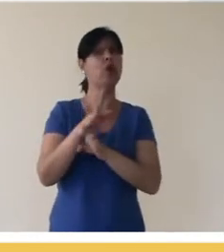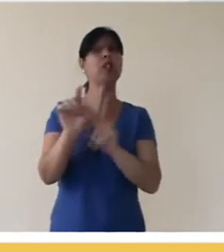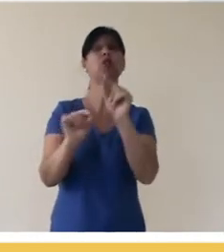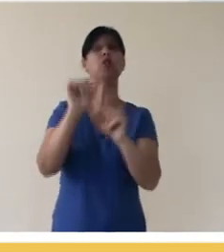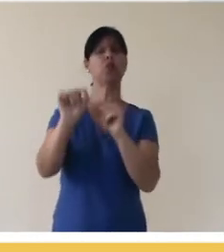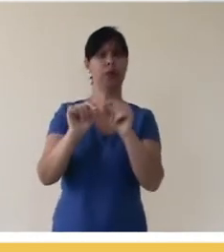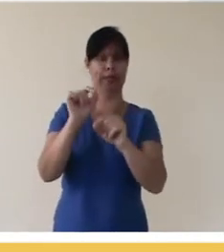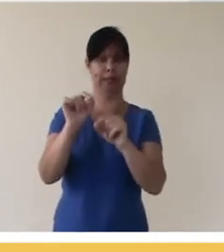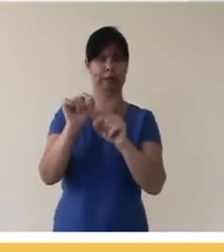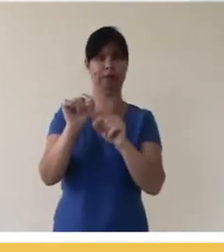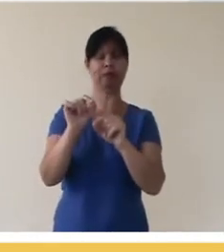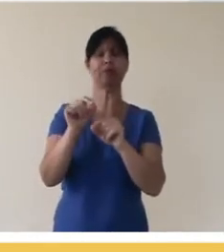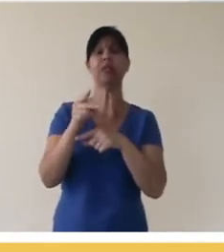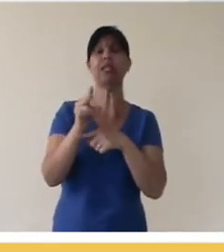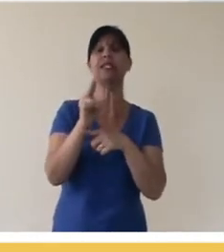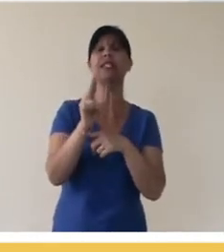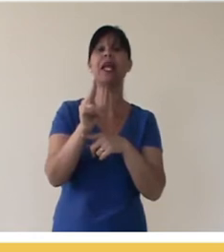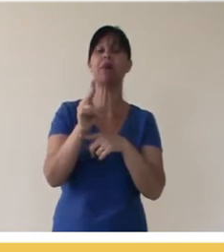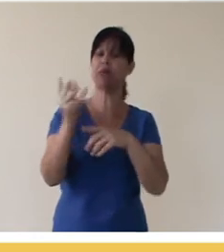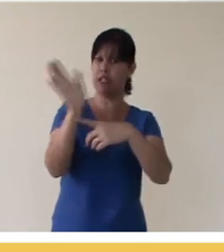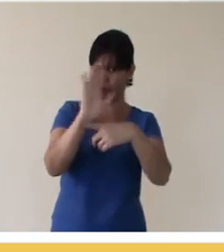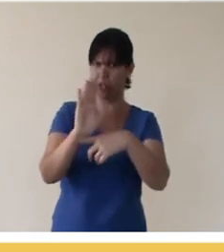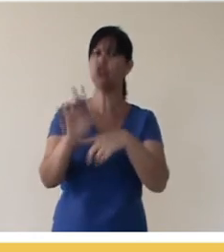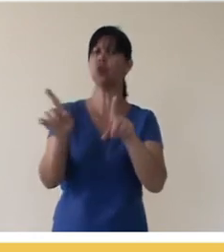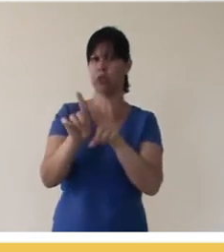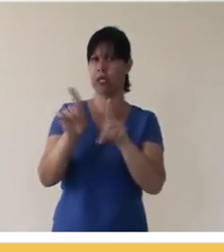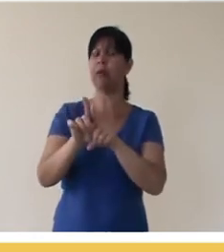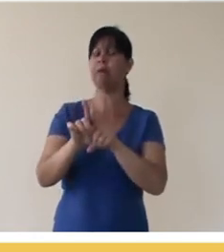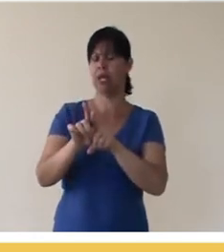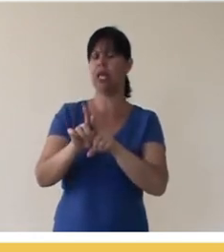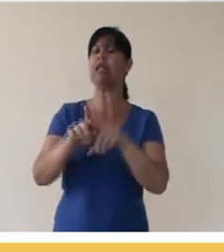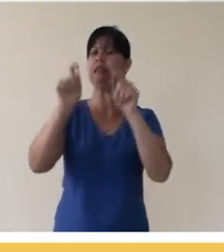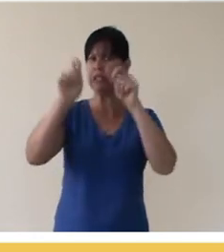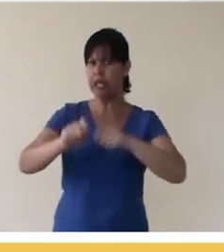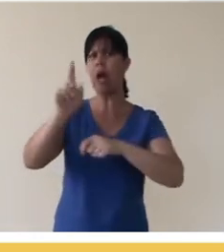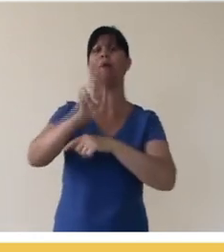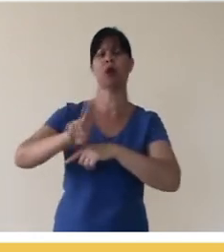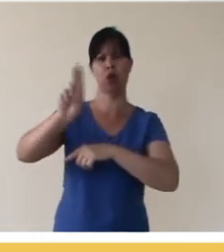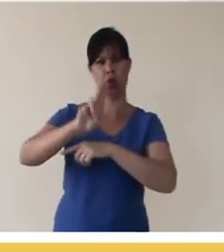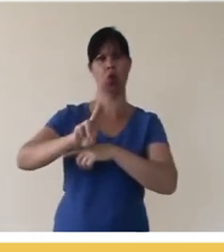recommend that you always include, even in the video itself, the license terms